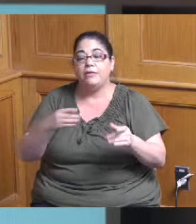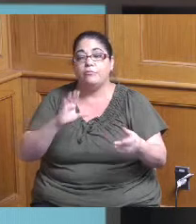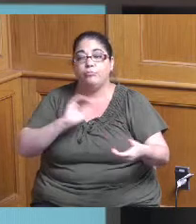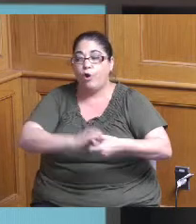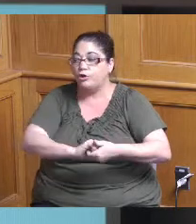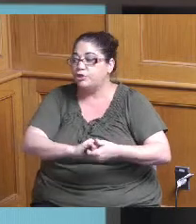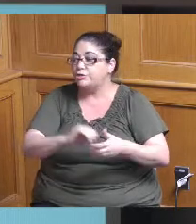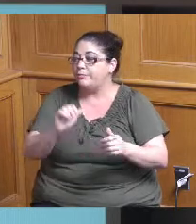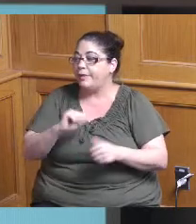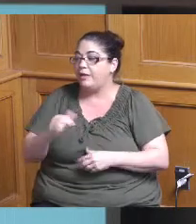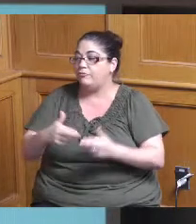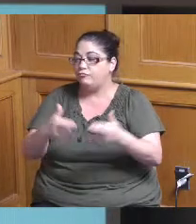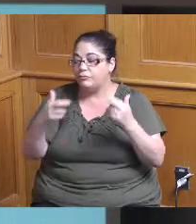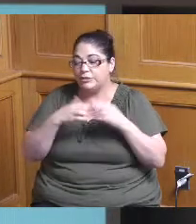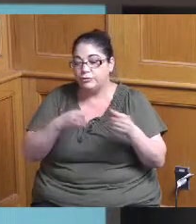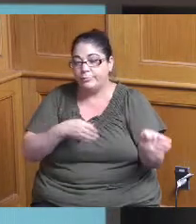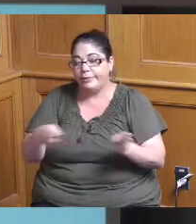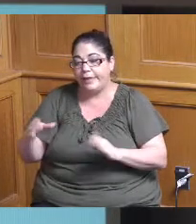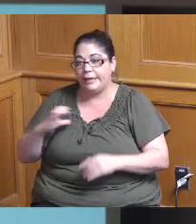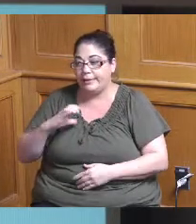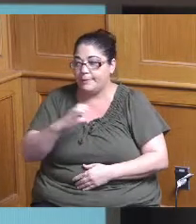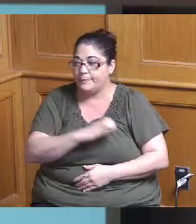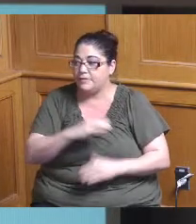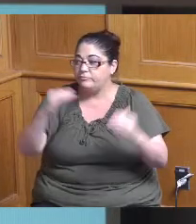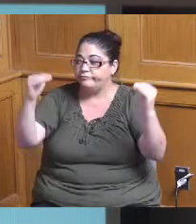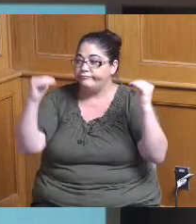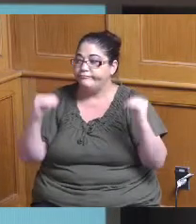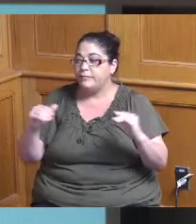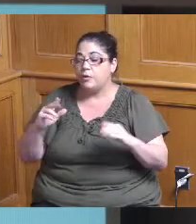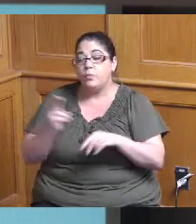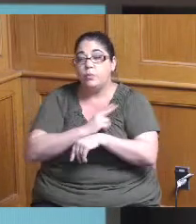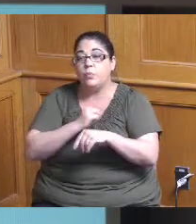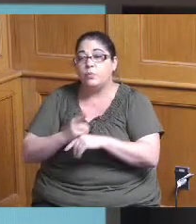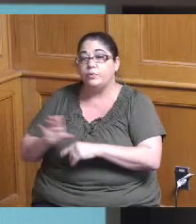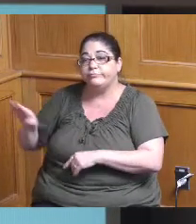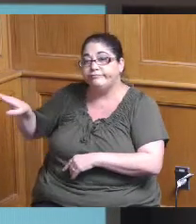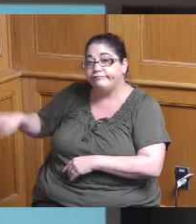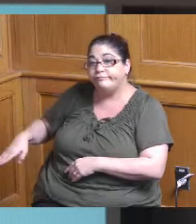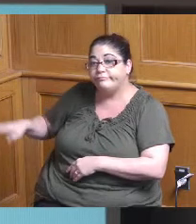some of the criteria that this committee used to make the selection set probably sounds so